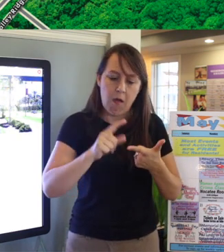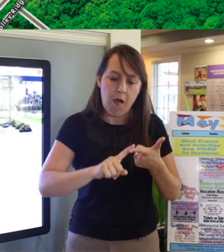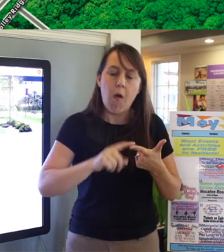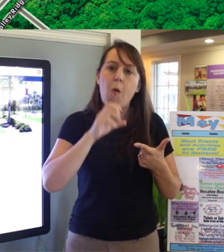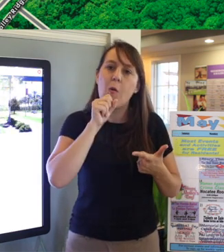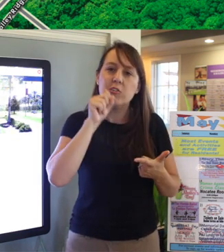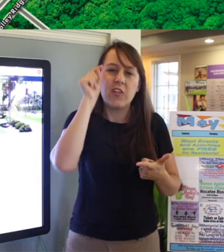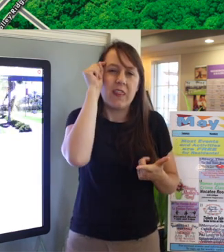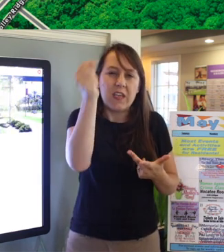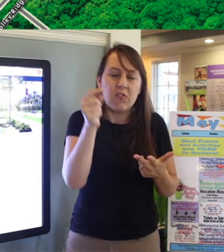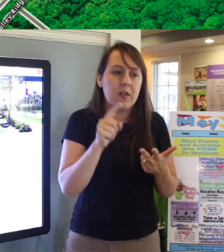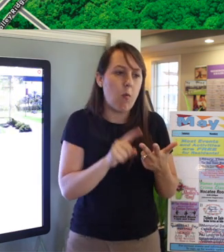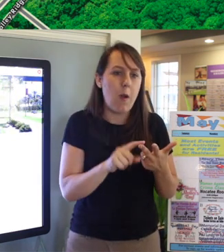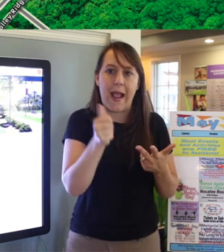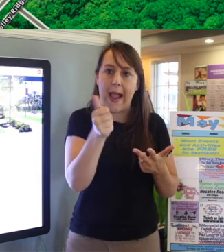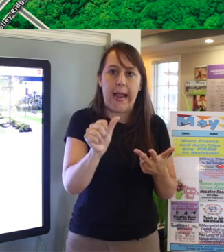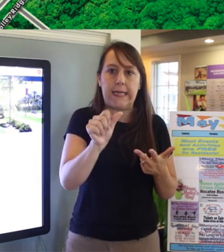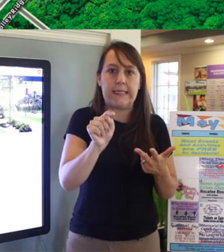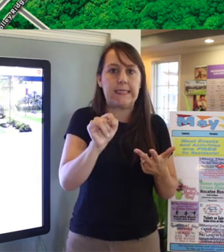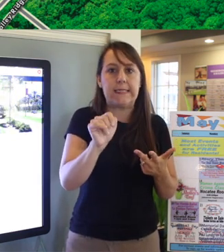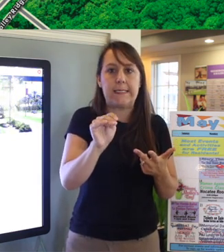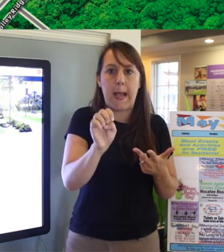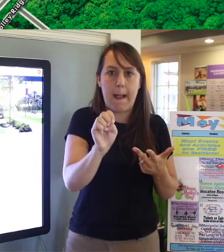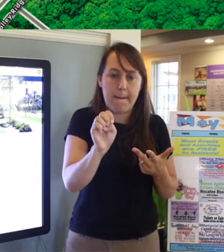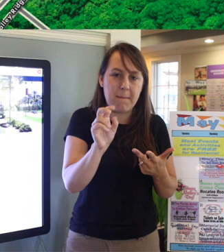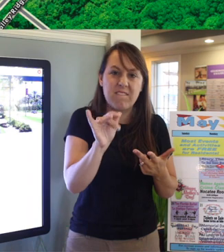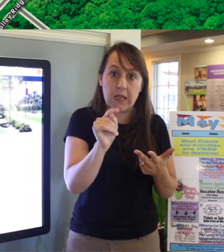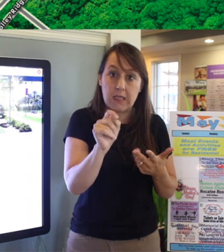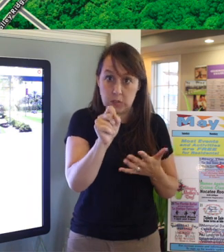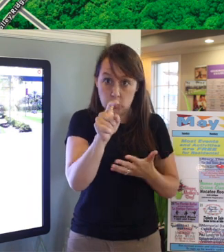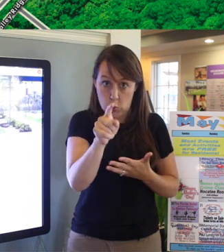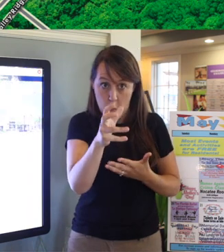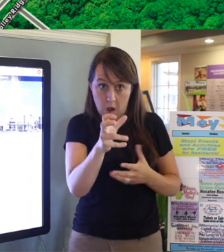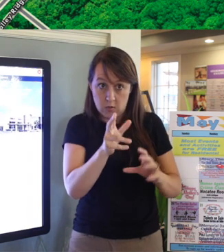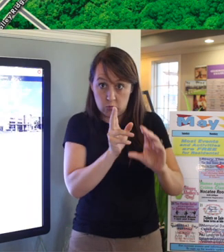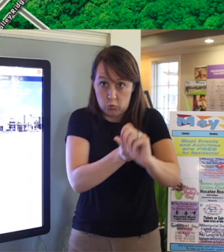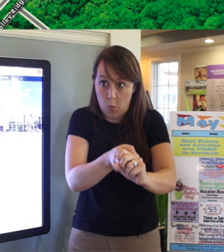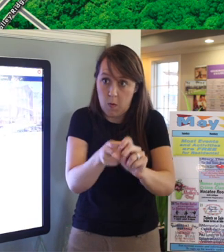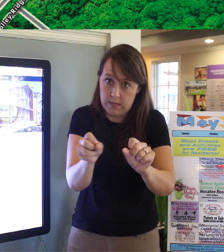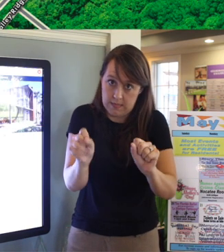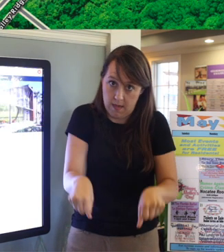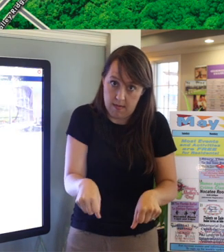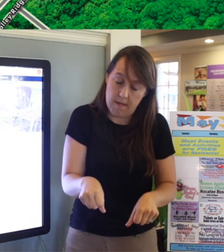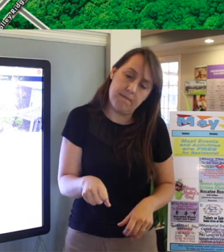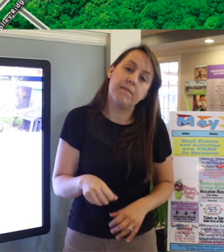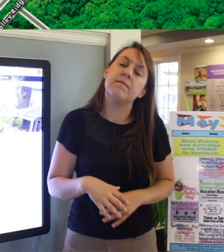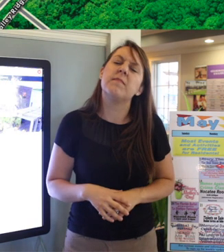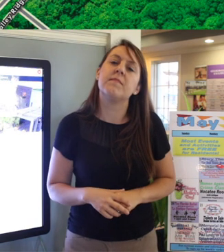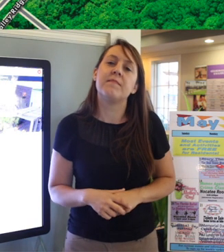So if you want a private fitness club you can certainly join one